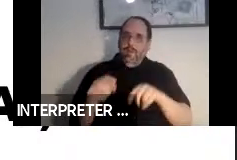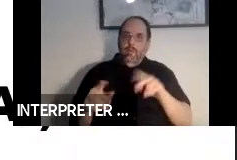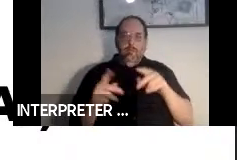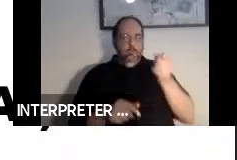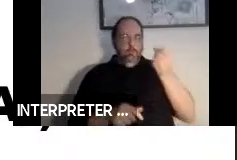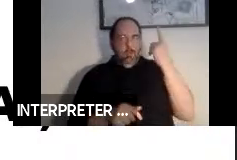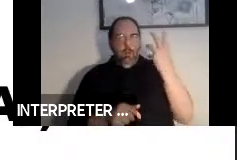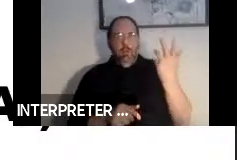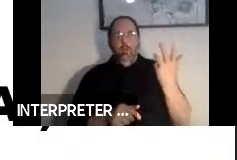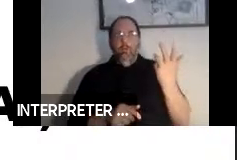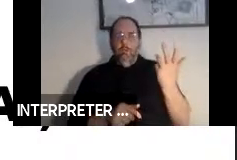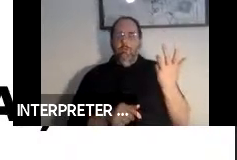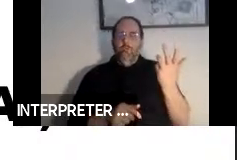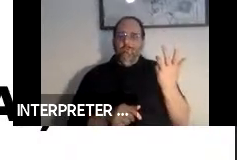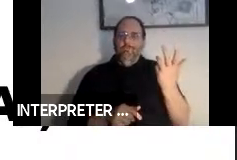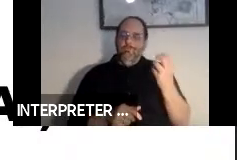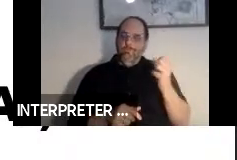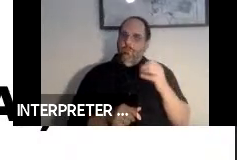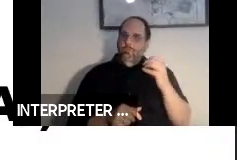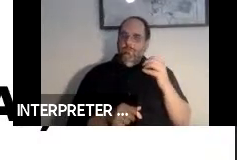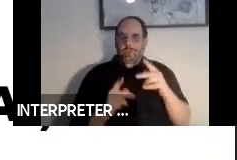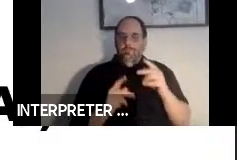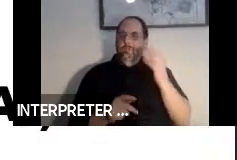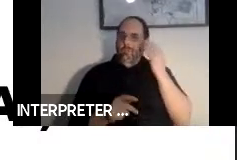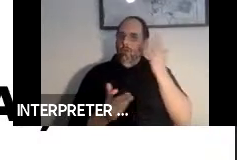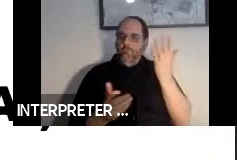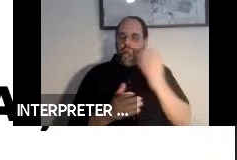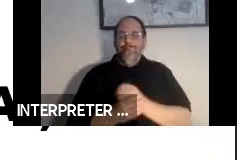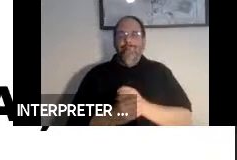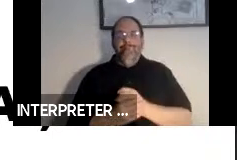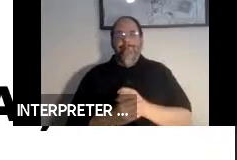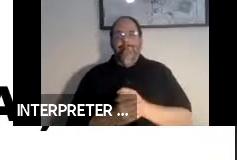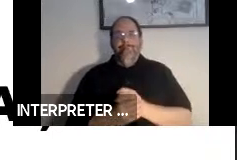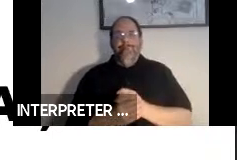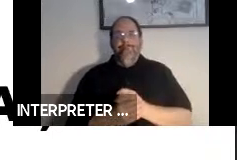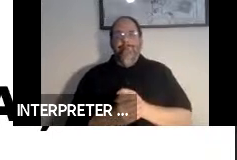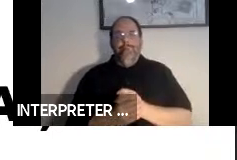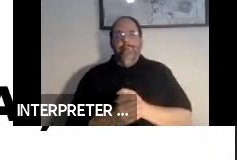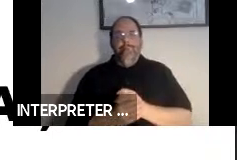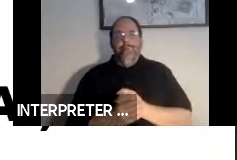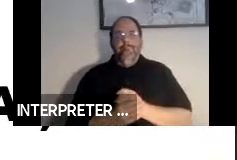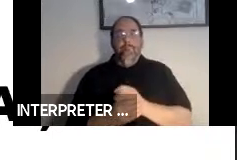that people have to take into mind as far as the designs goes. There is also an accessible